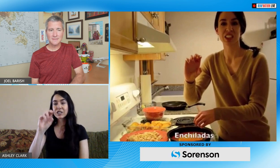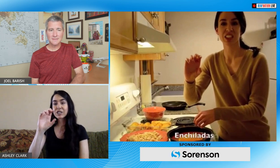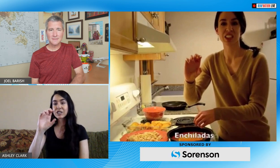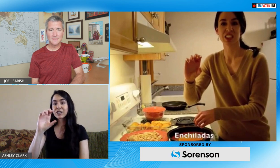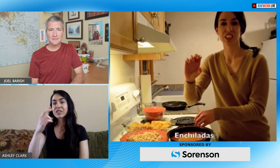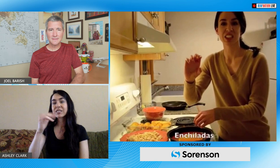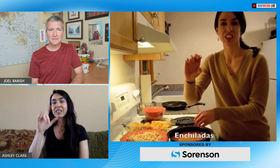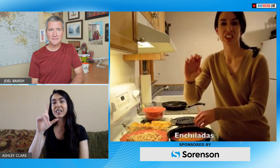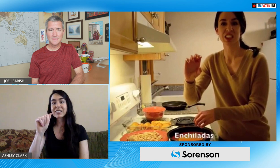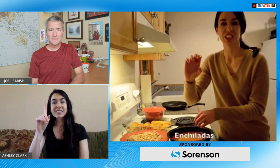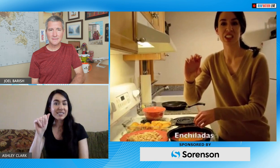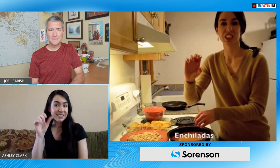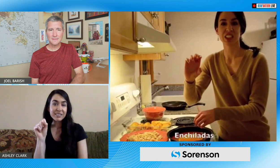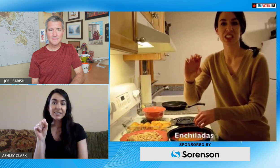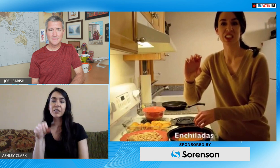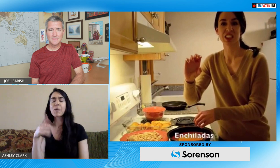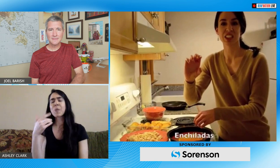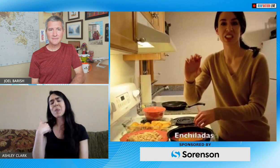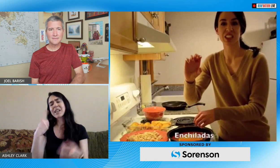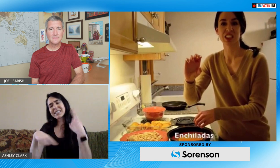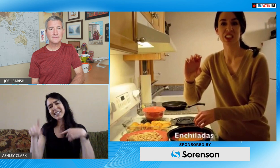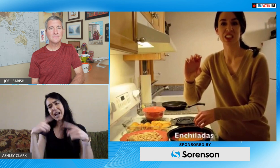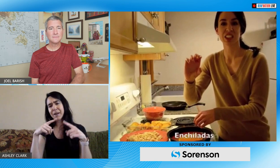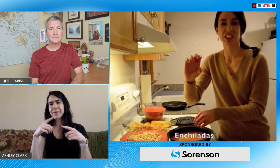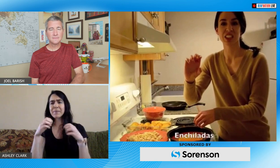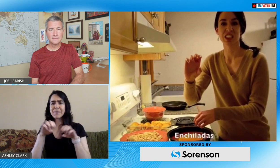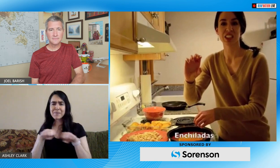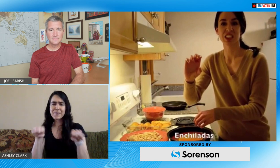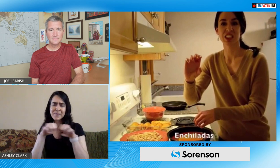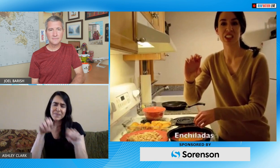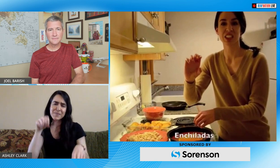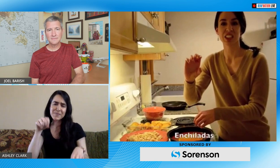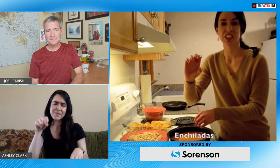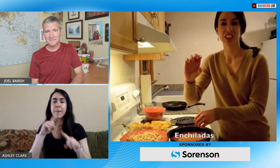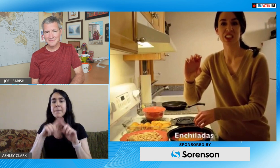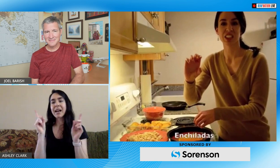cooking dinner so here I was making enchiladas one night so I taught the